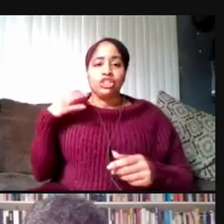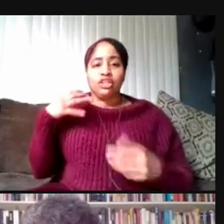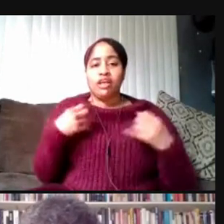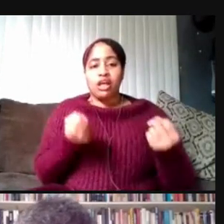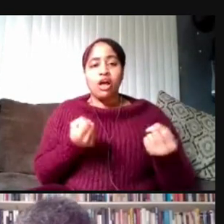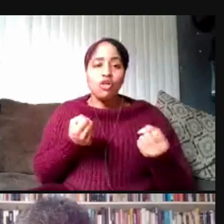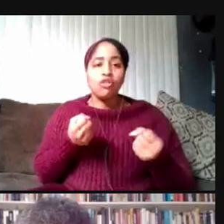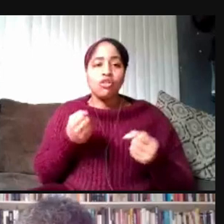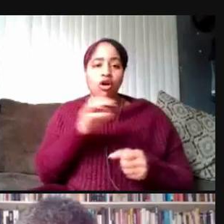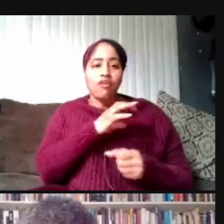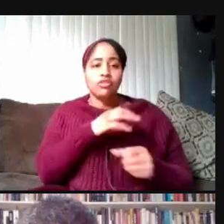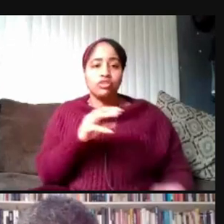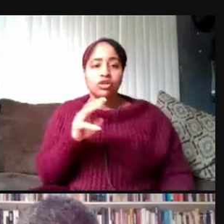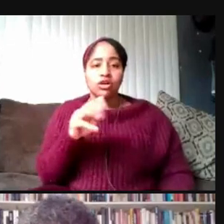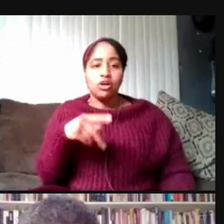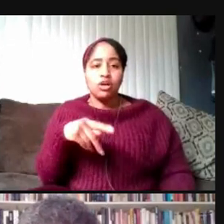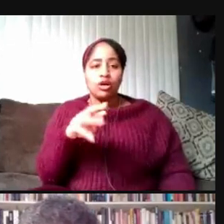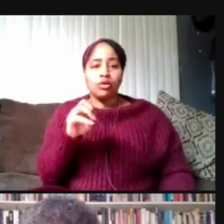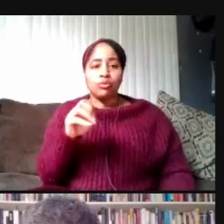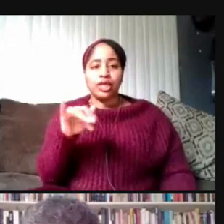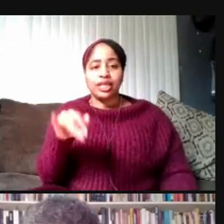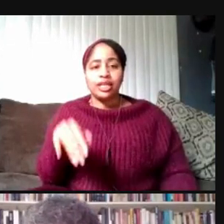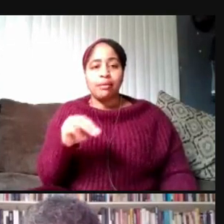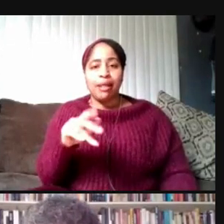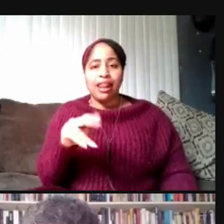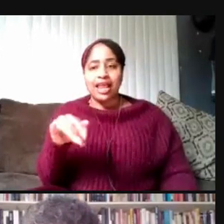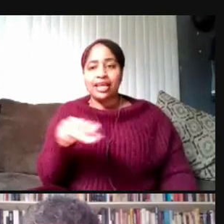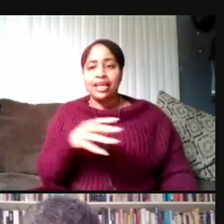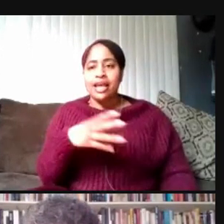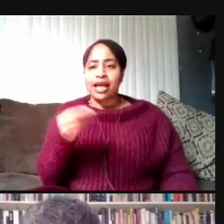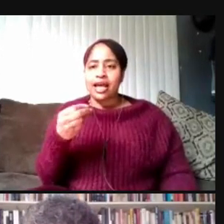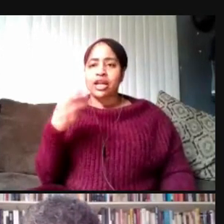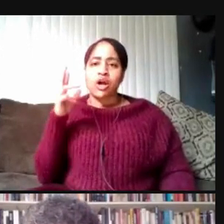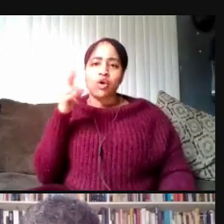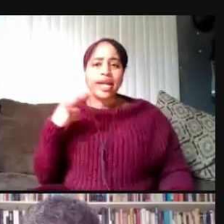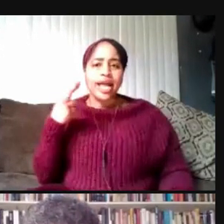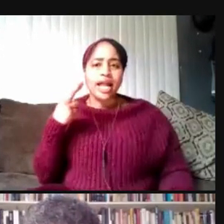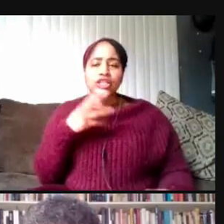and Dana Haber is the Chief Department Administrator in Radiology and co-lead of Michigan Medicine's